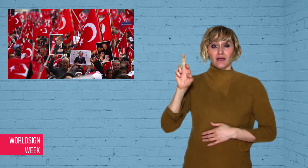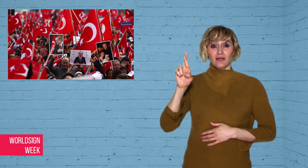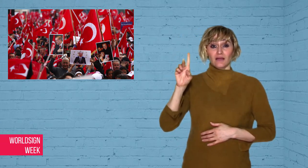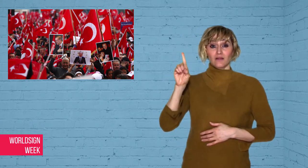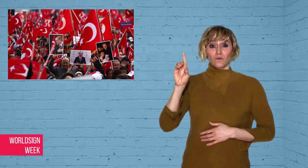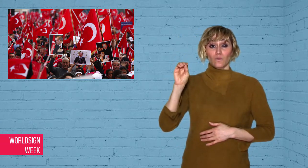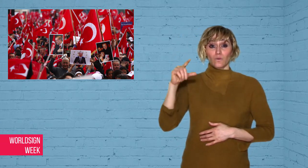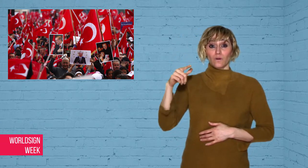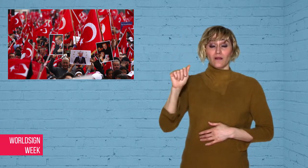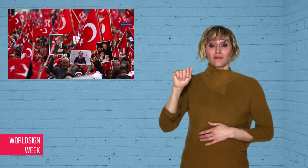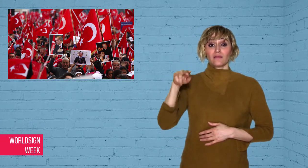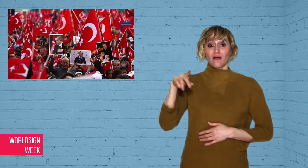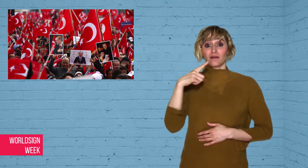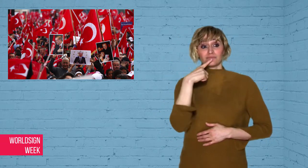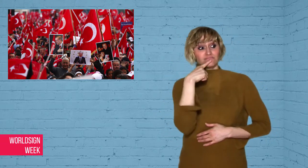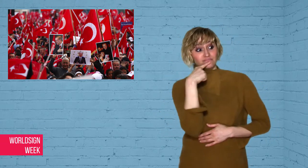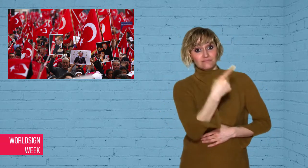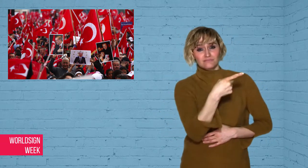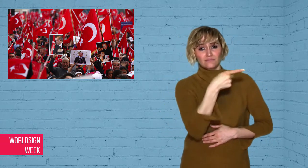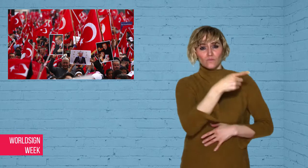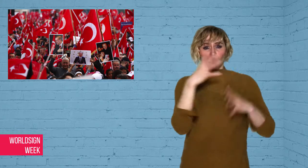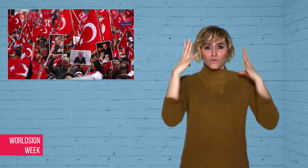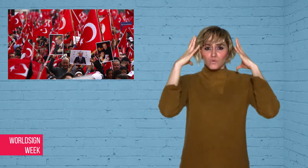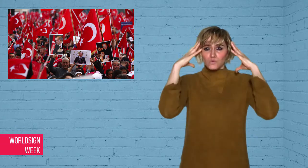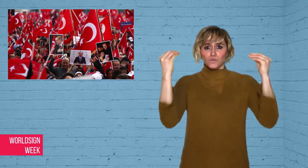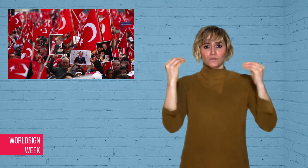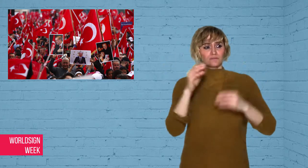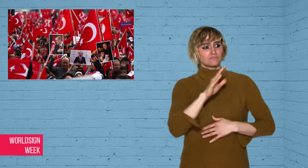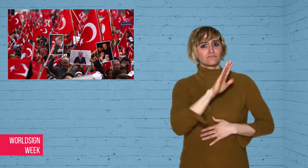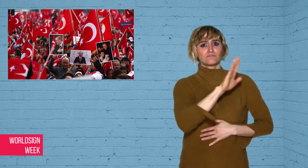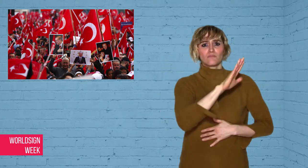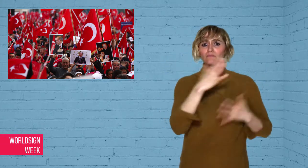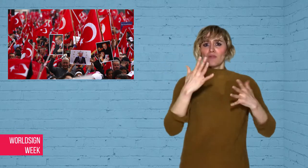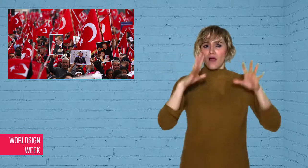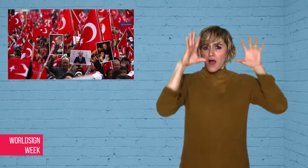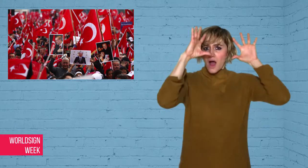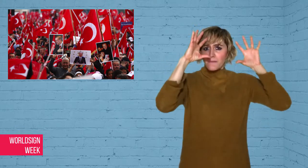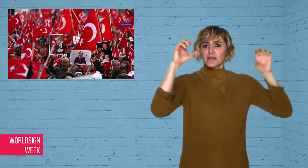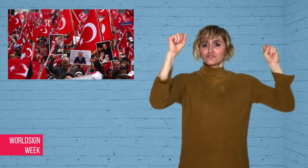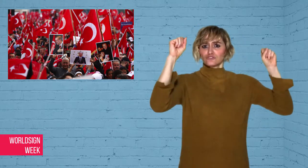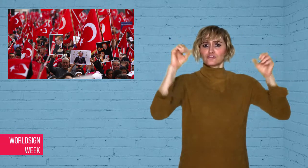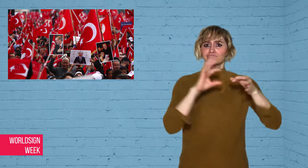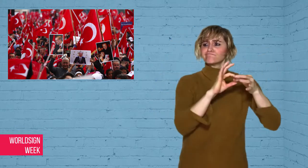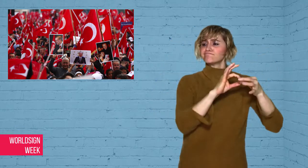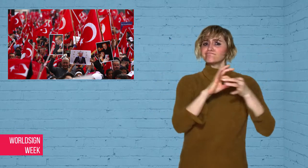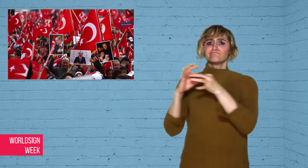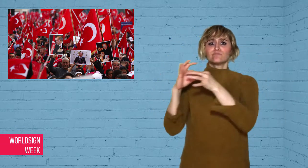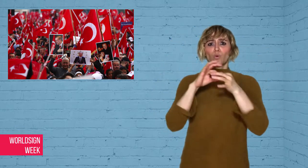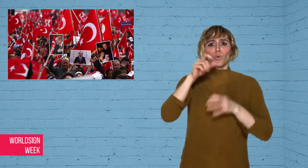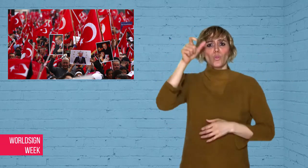Erdogan also advised the Dutch